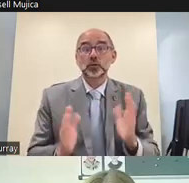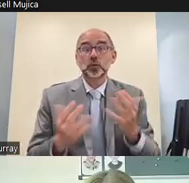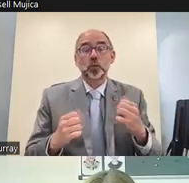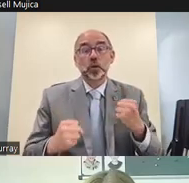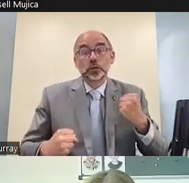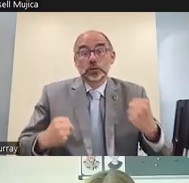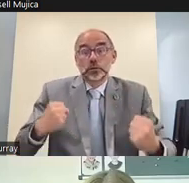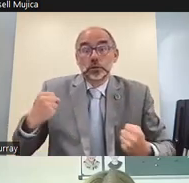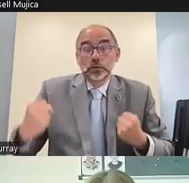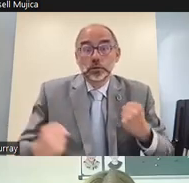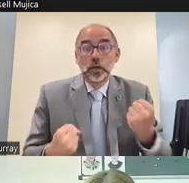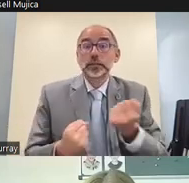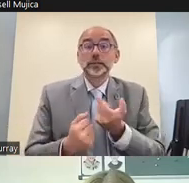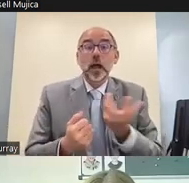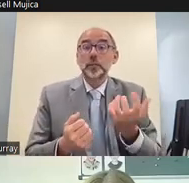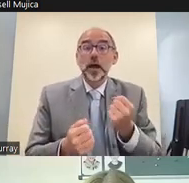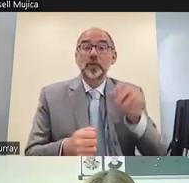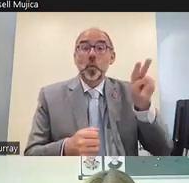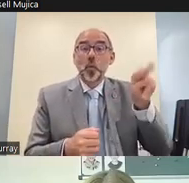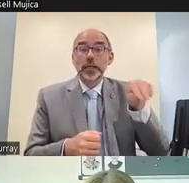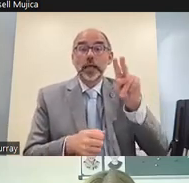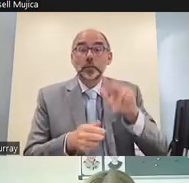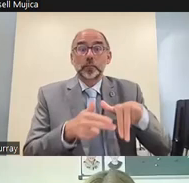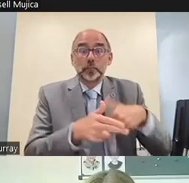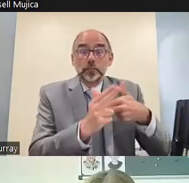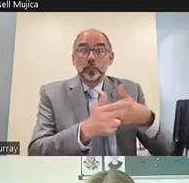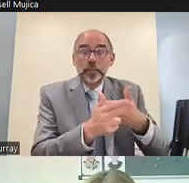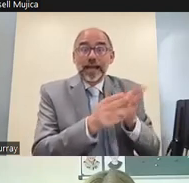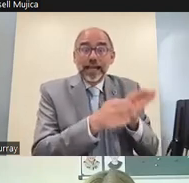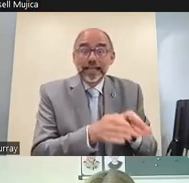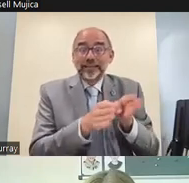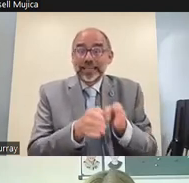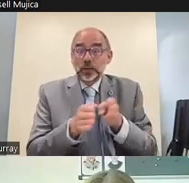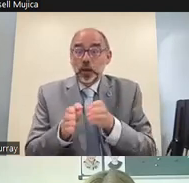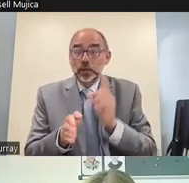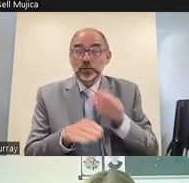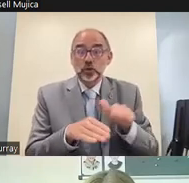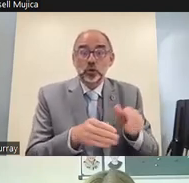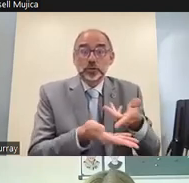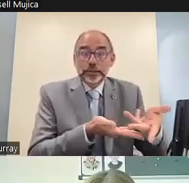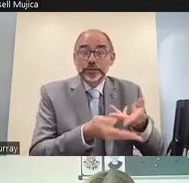teaching via one-to-one what zap calls and even doing home visits to deaf children during code